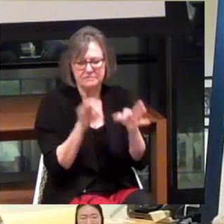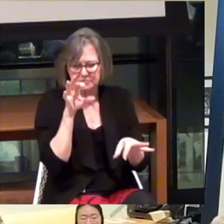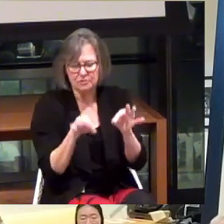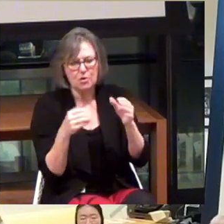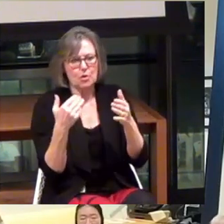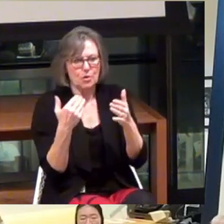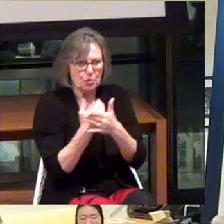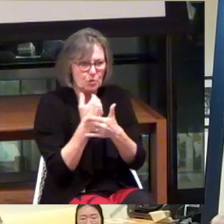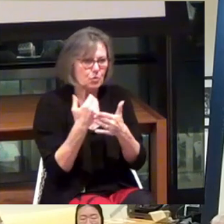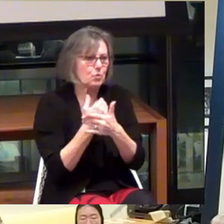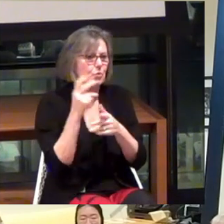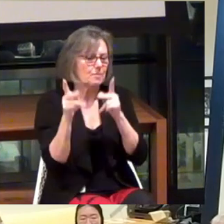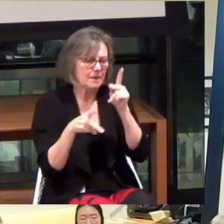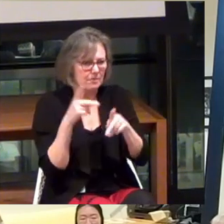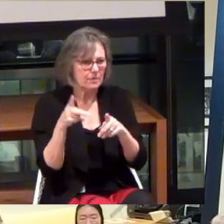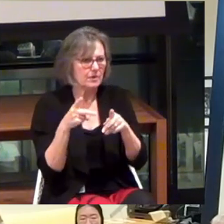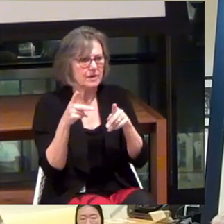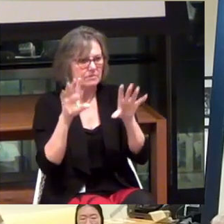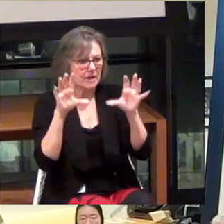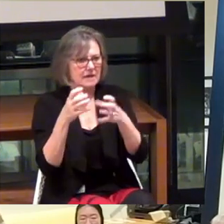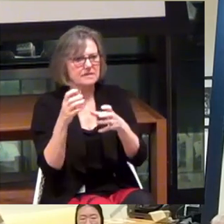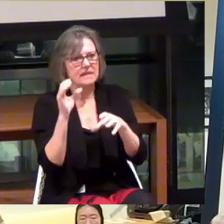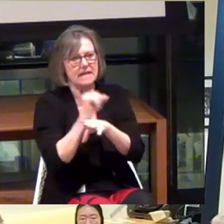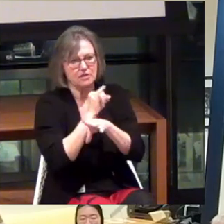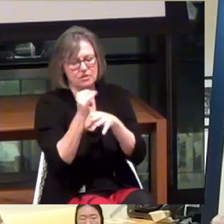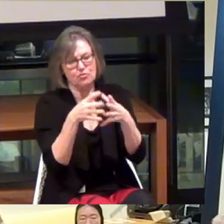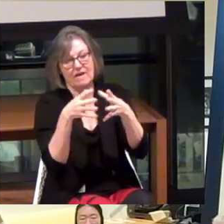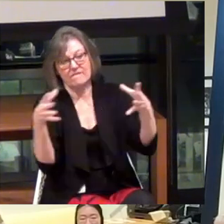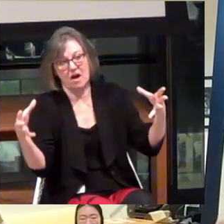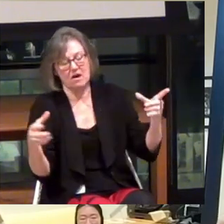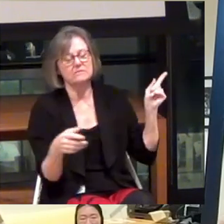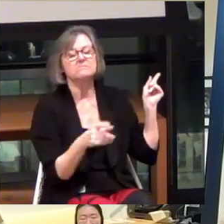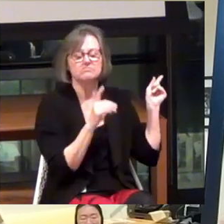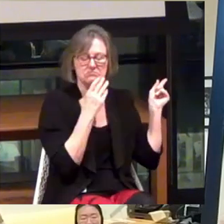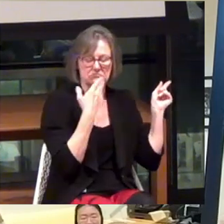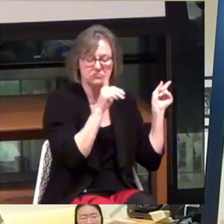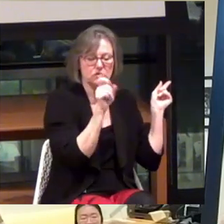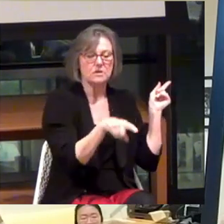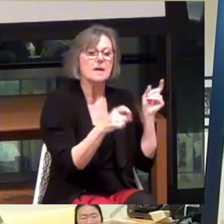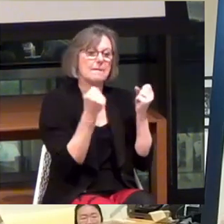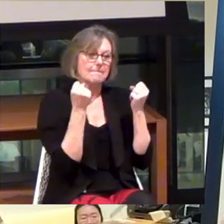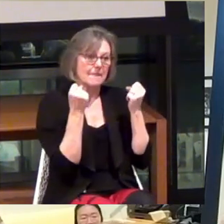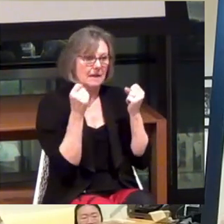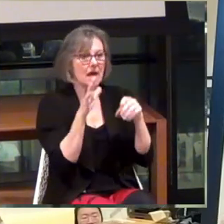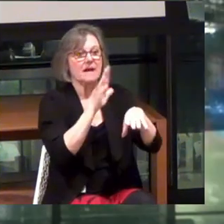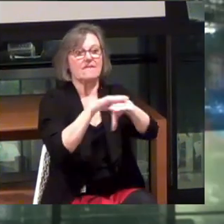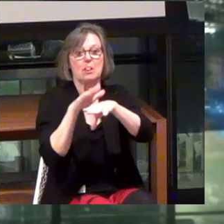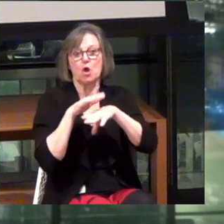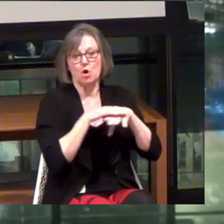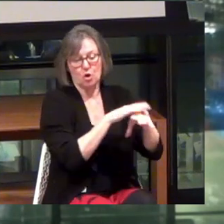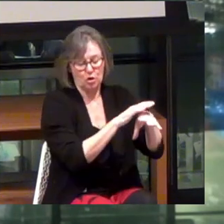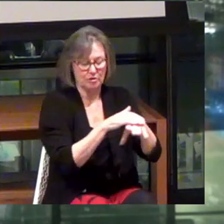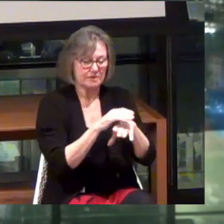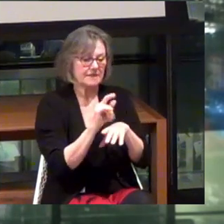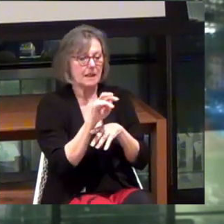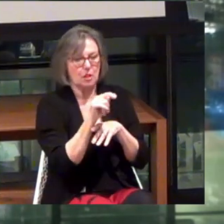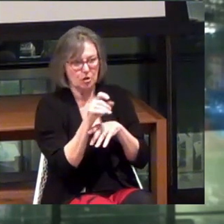in the market, as the industry evolves? Yeah. Great question. We've got a lot of alerts set. So...